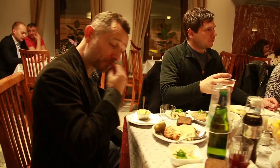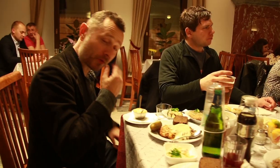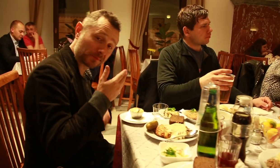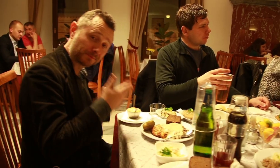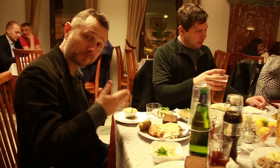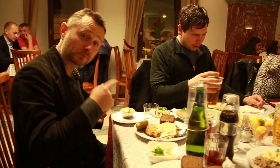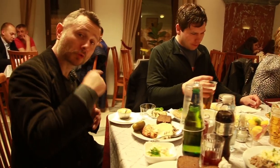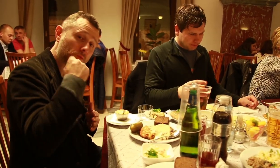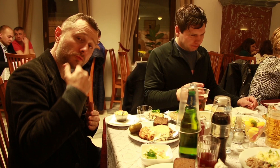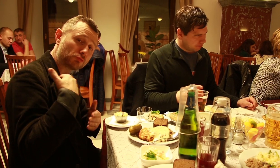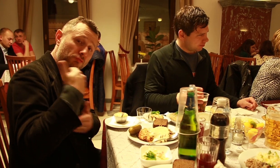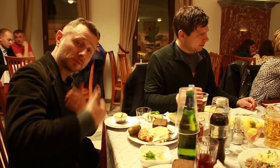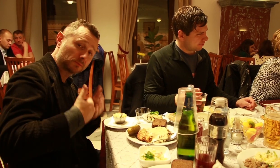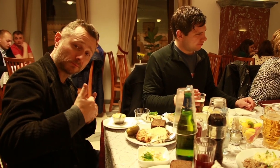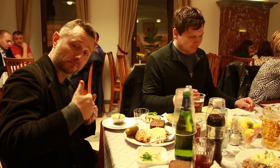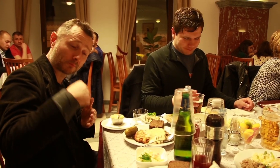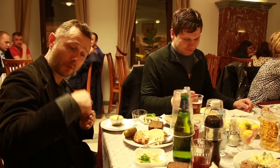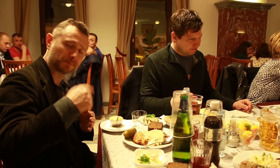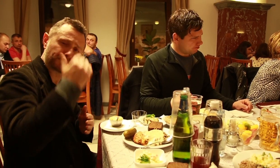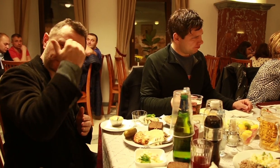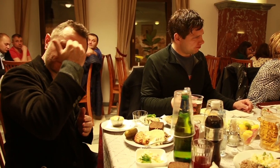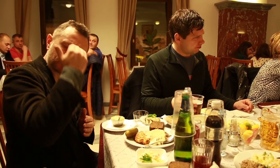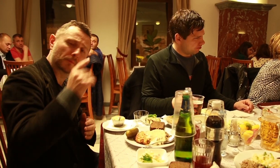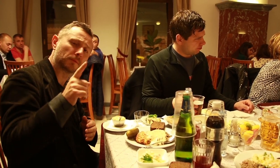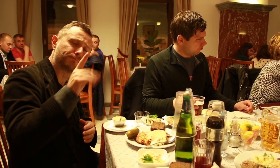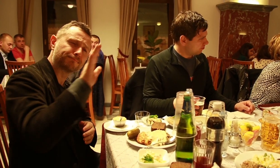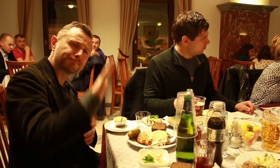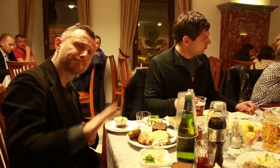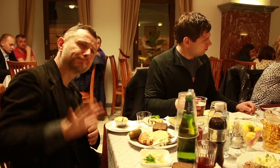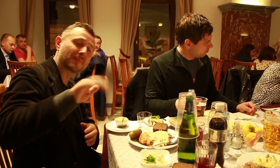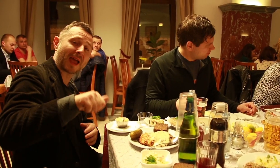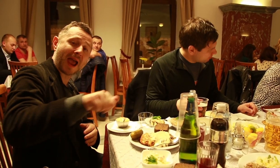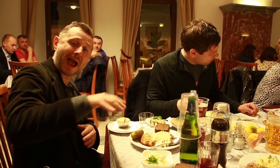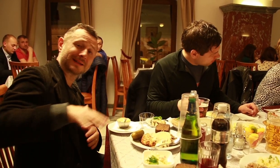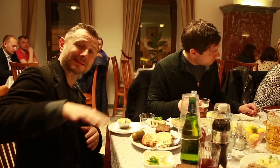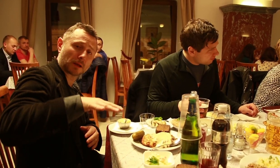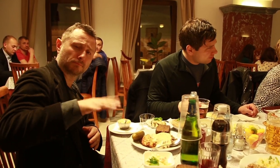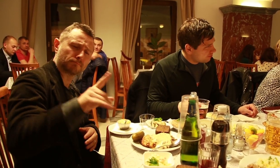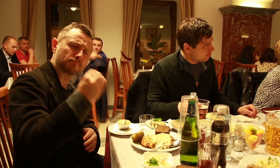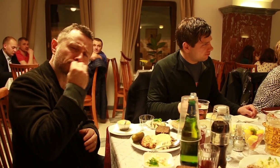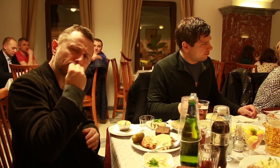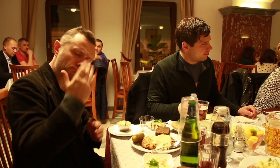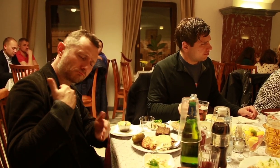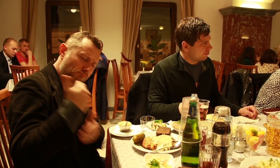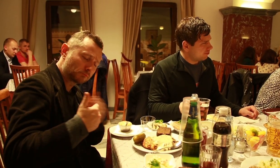Buckwheat is a traditional part of the Russian